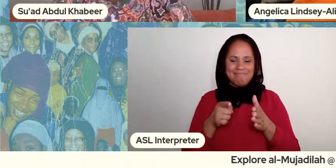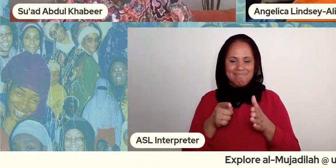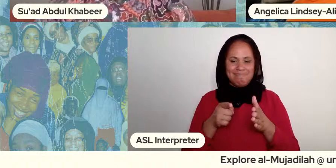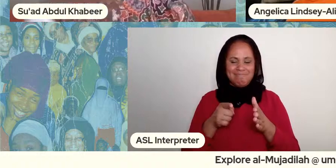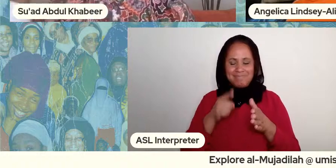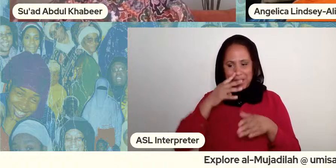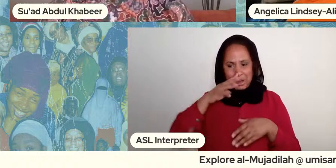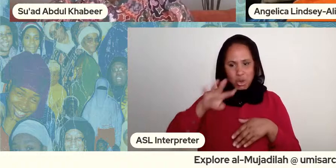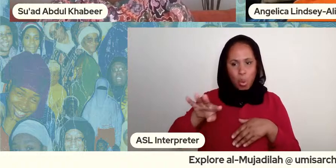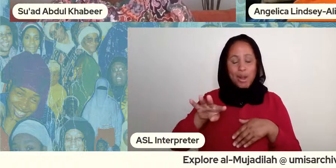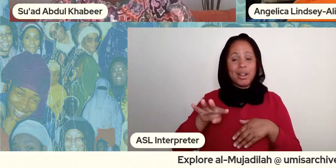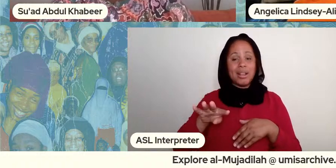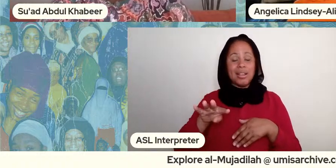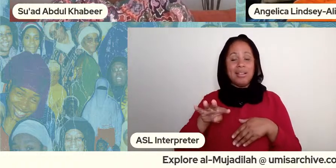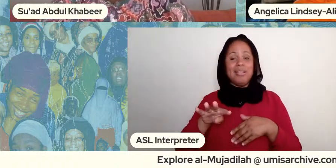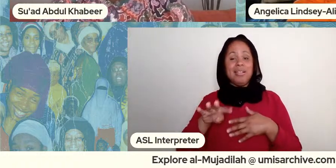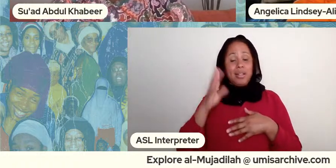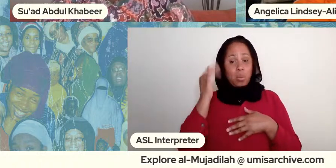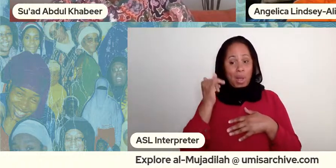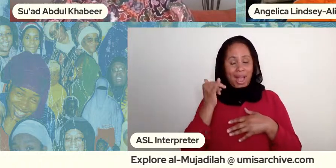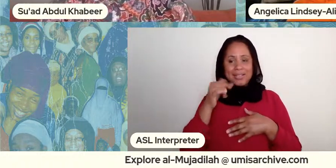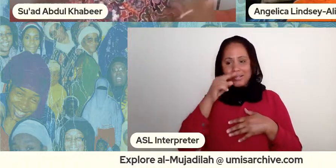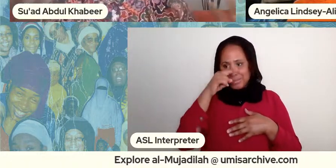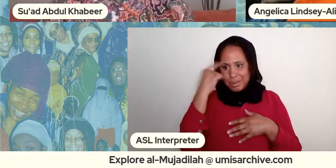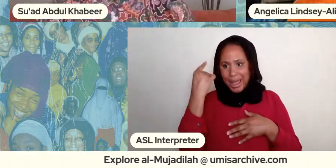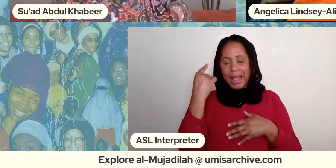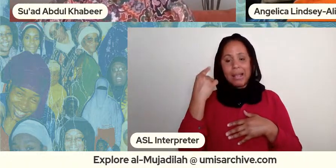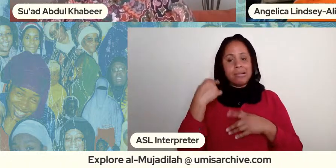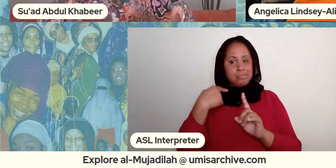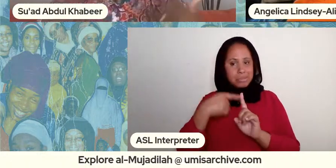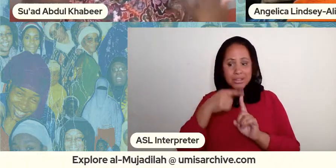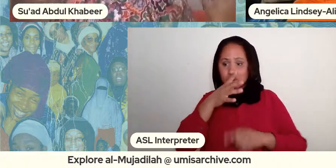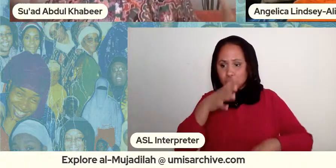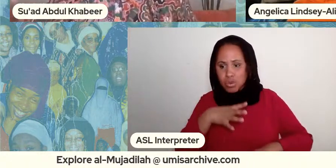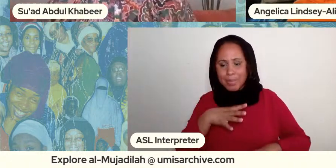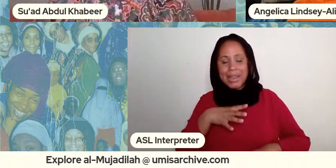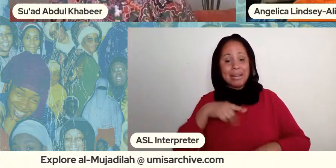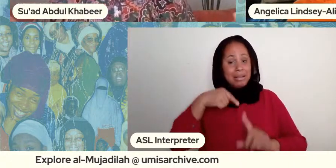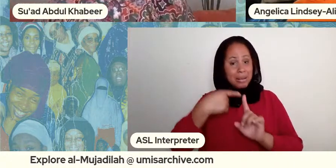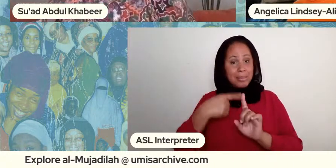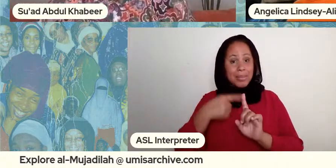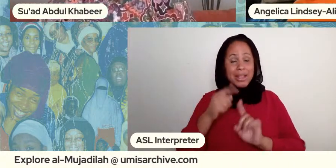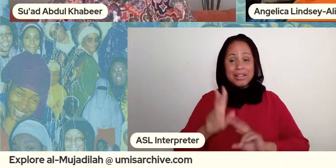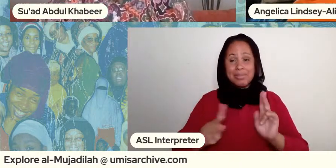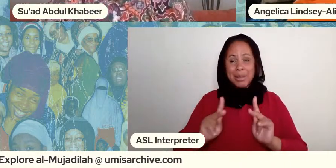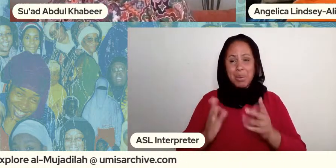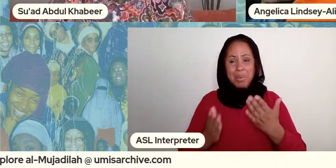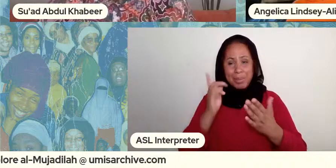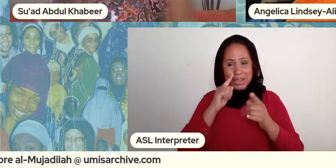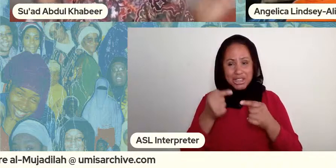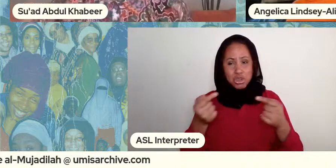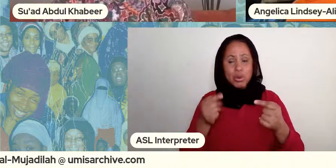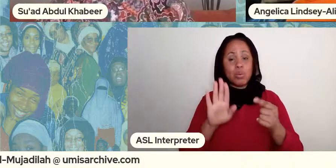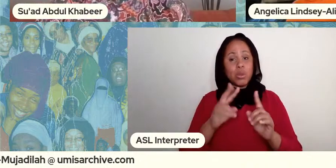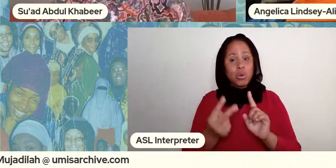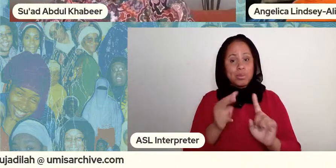black and everything to do with being a woman a woman in addition to sort of people might potentially disagreeing with your perspective right because everything is doable for those